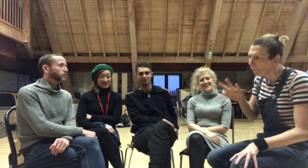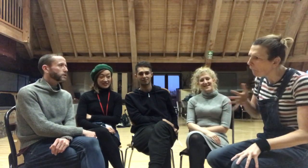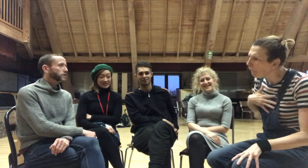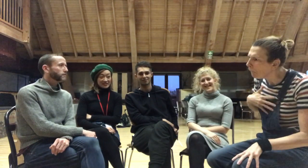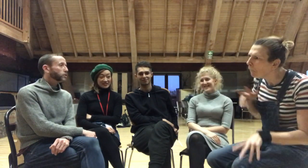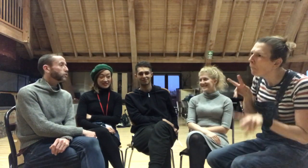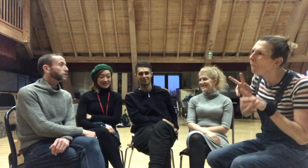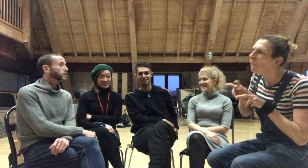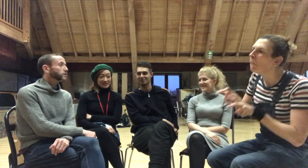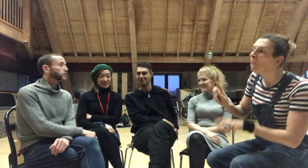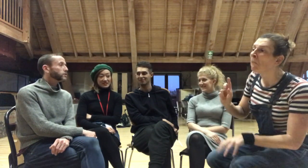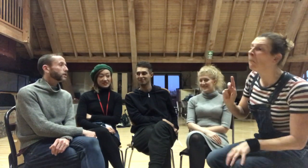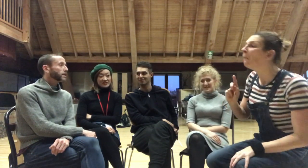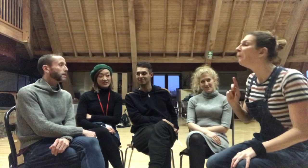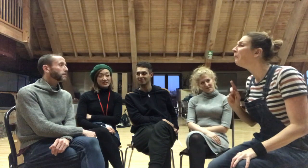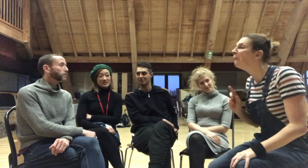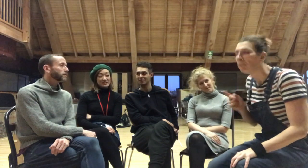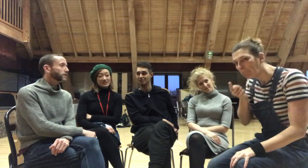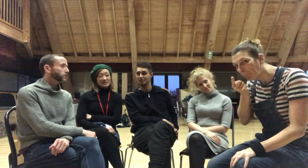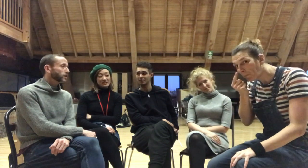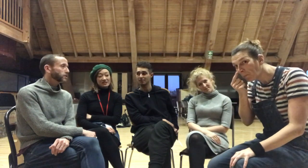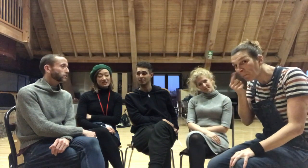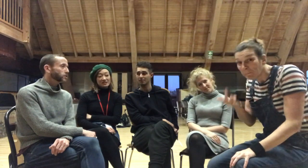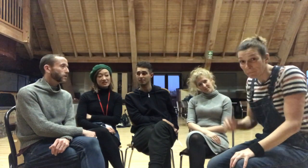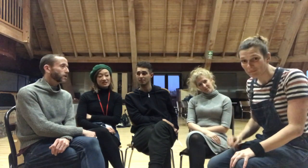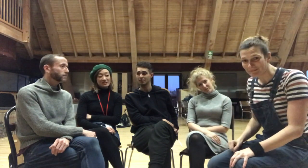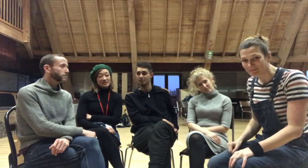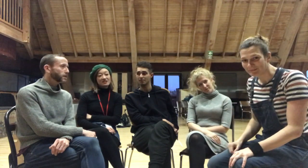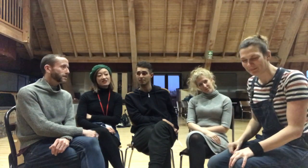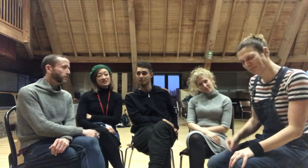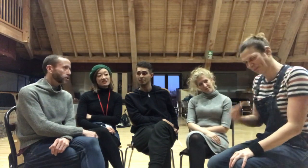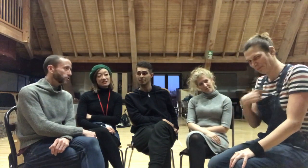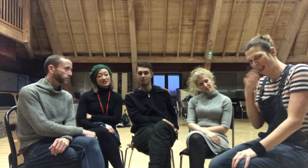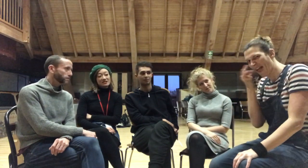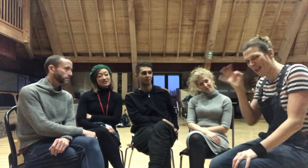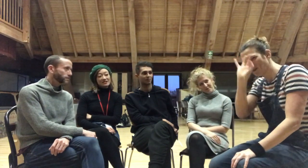interesting for the audience to kind of get a bit more insight into what's going